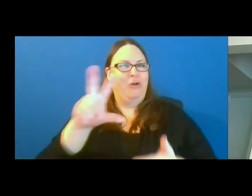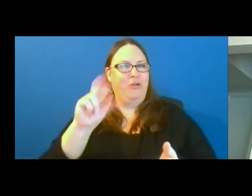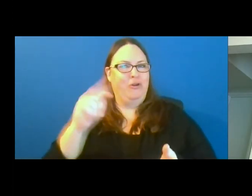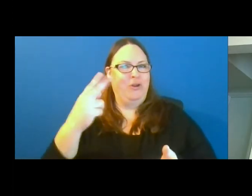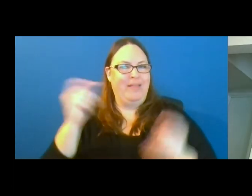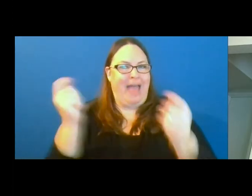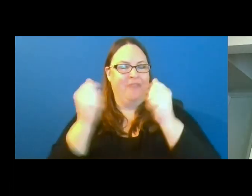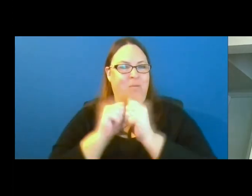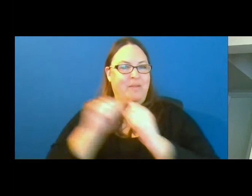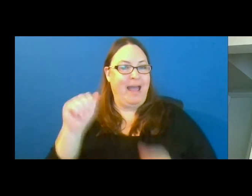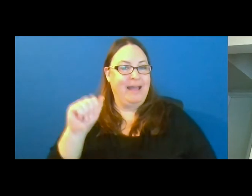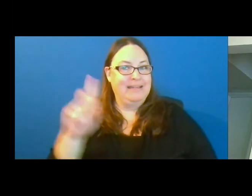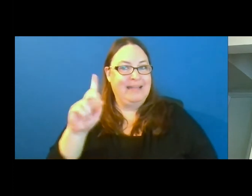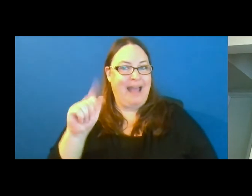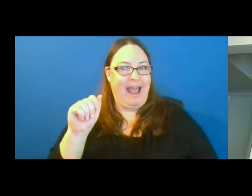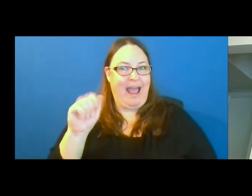Disabilities Act with you today.